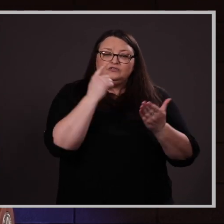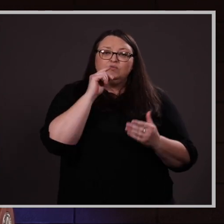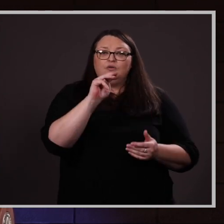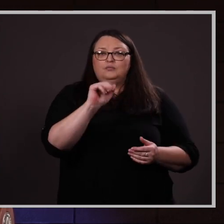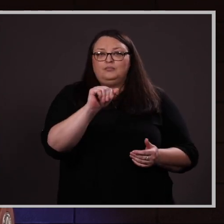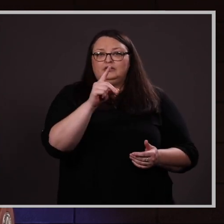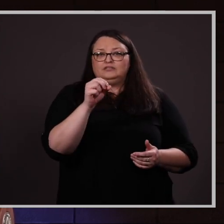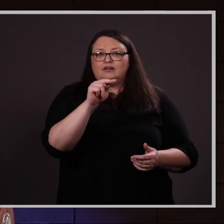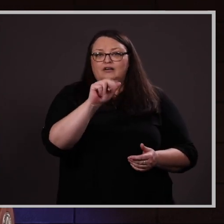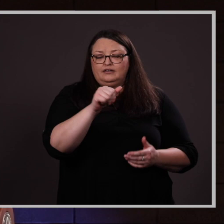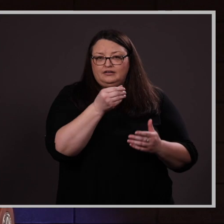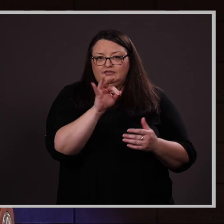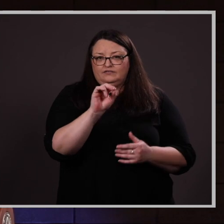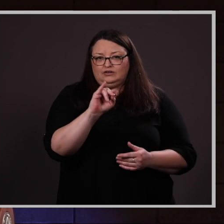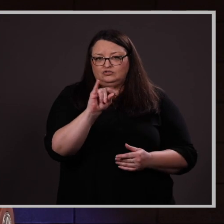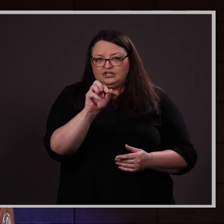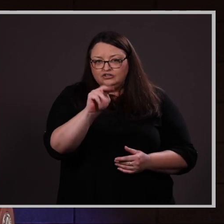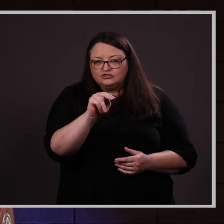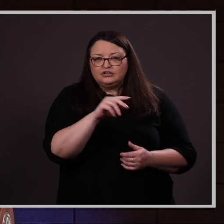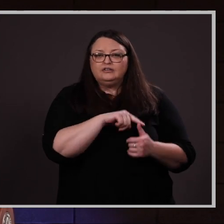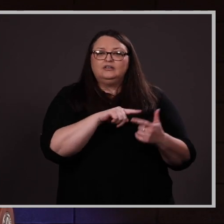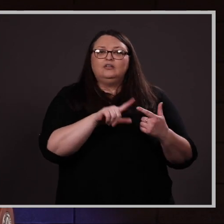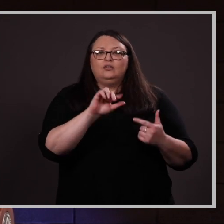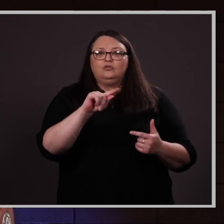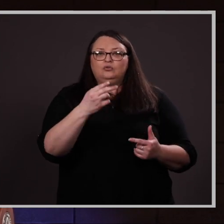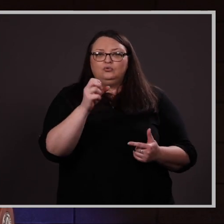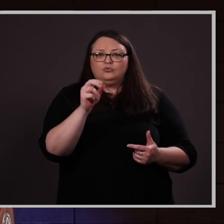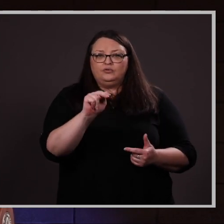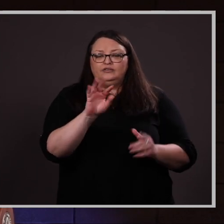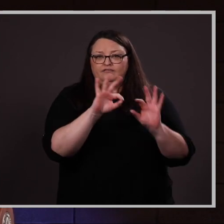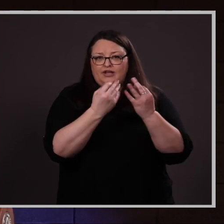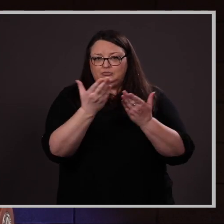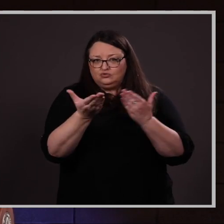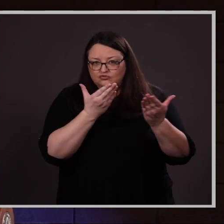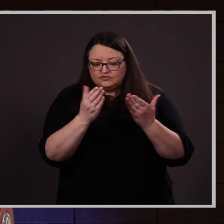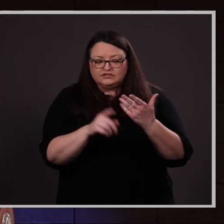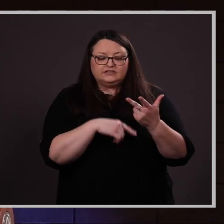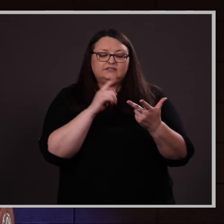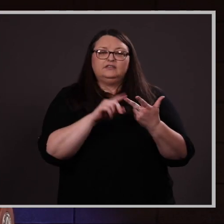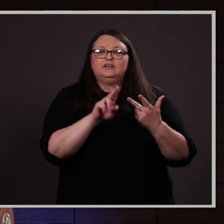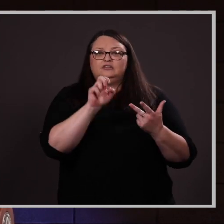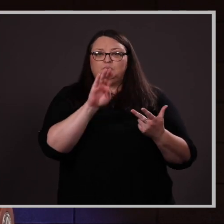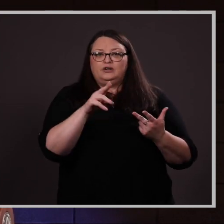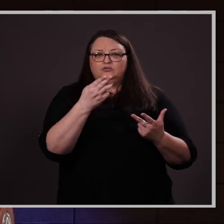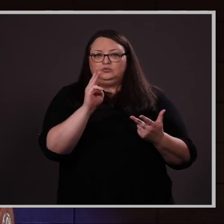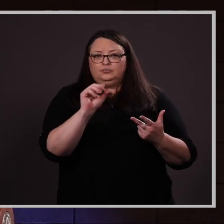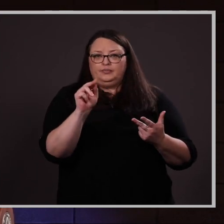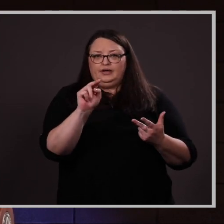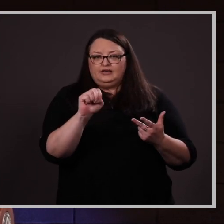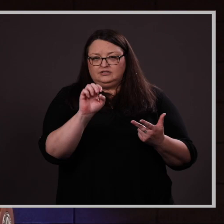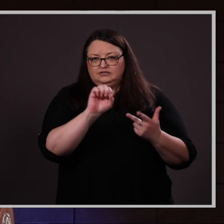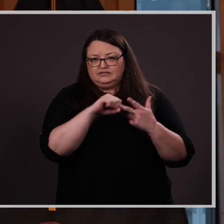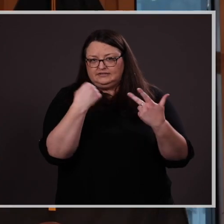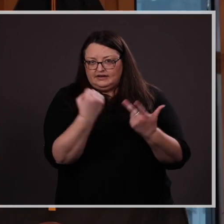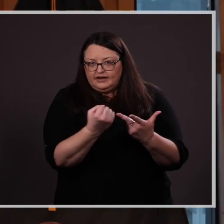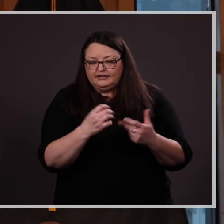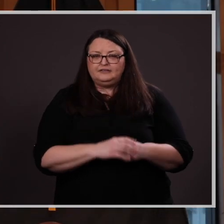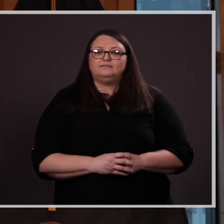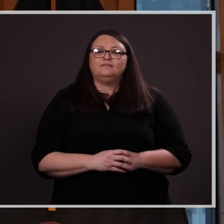Madonna Foundation, Lutheran Family Services, and now the Nebraska Humane Society. She is